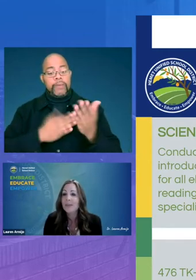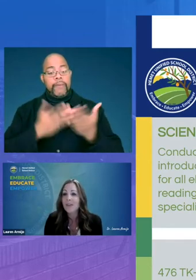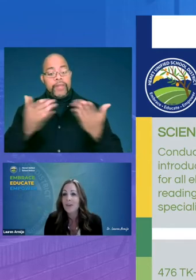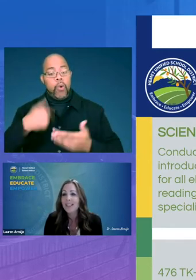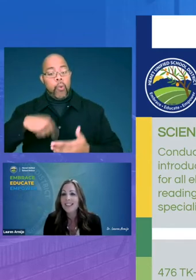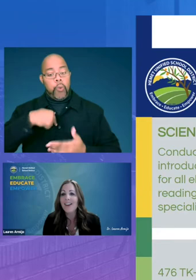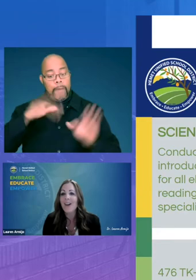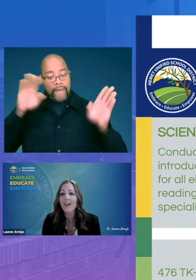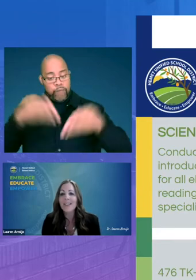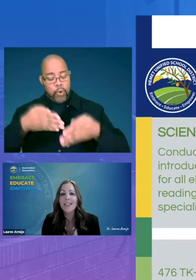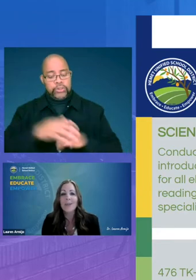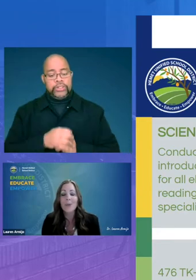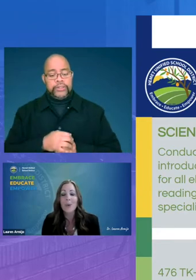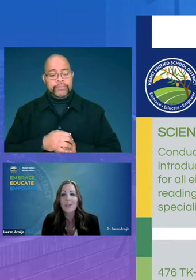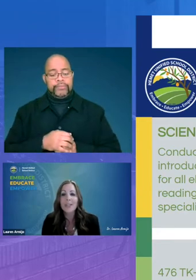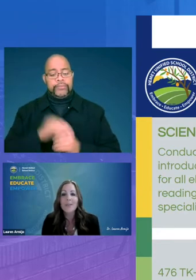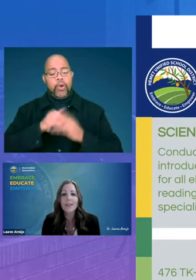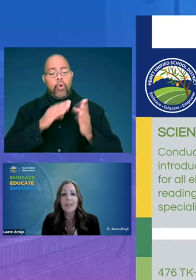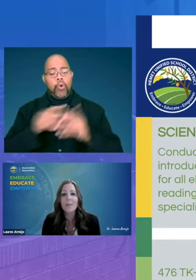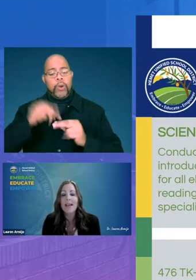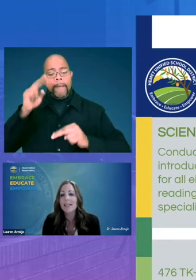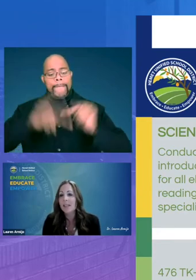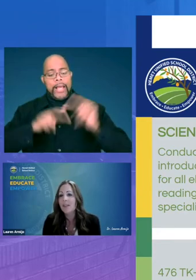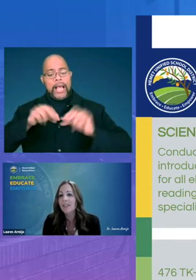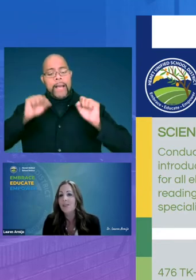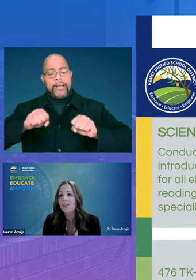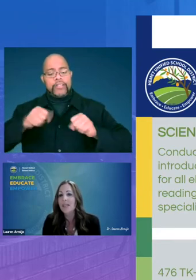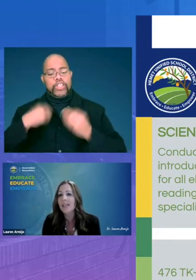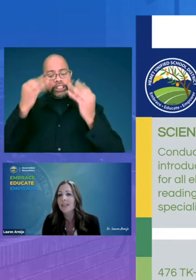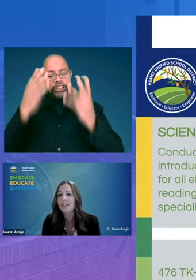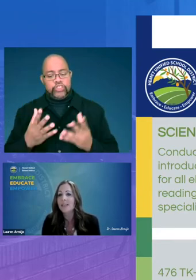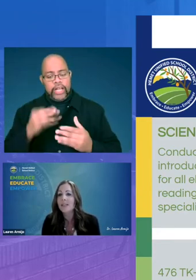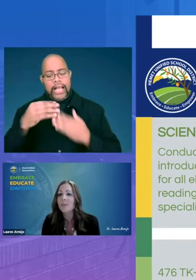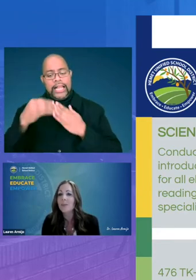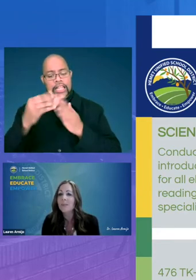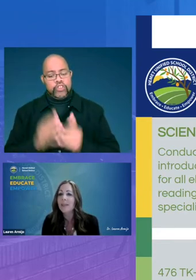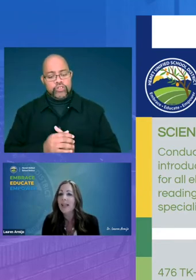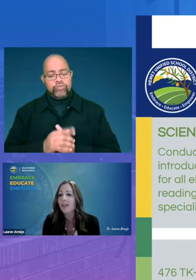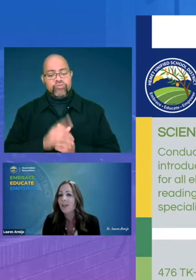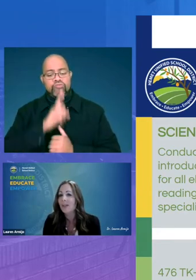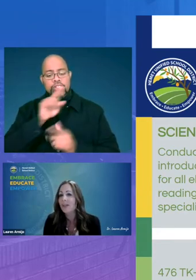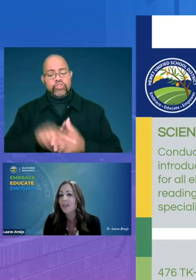focusing on in order to build the capacity of our teachers and leaders really began earlier this